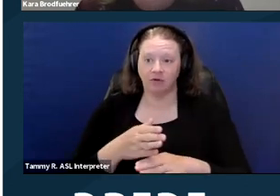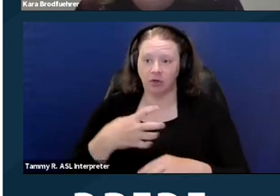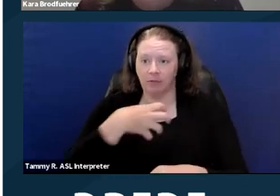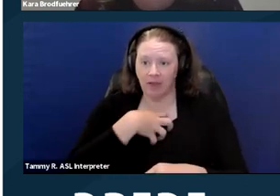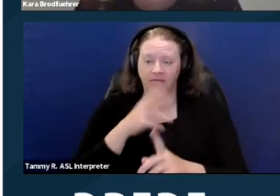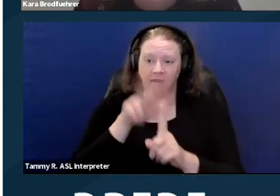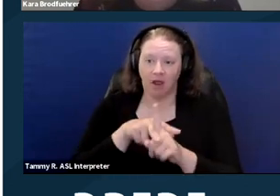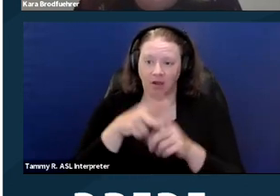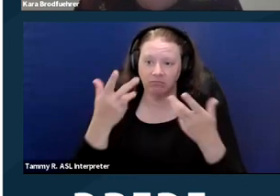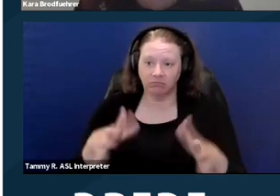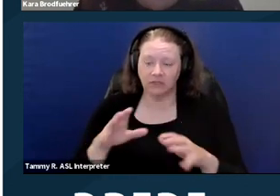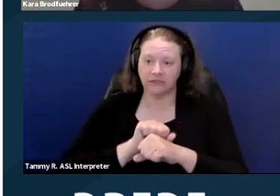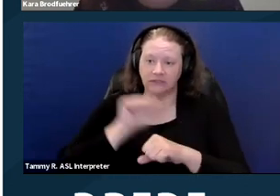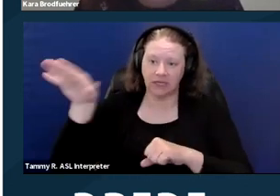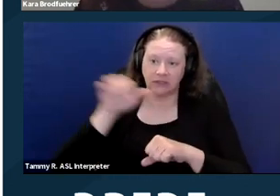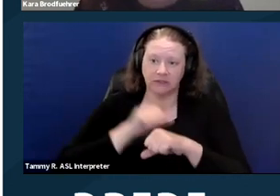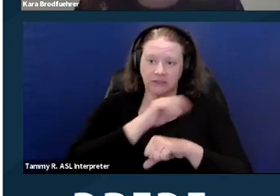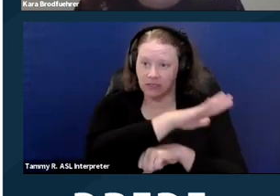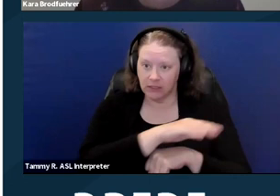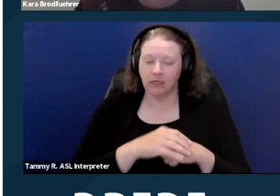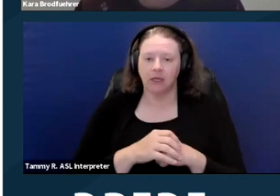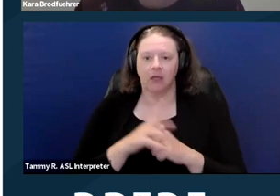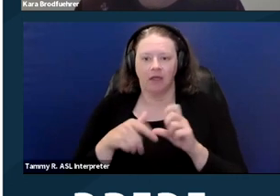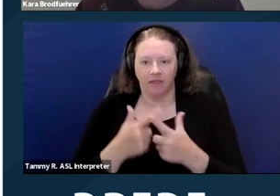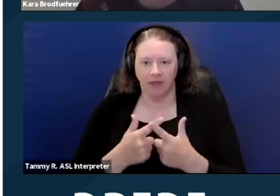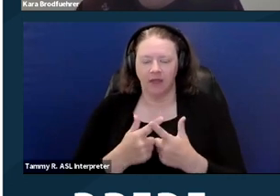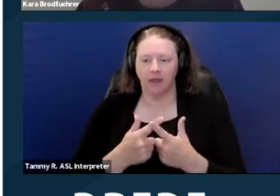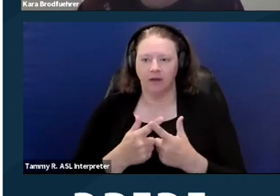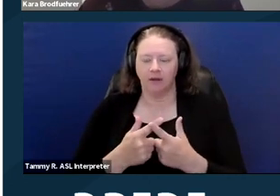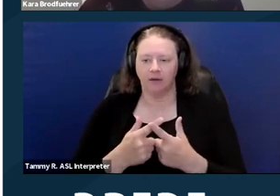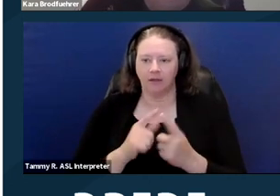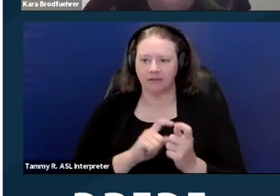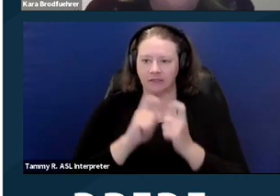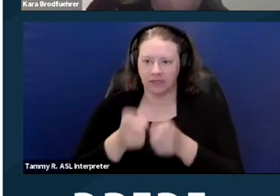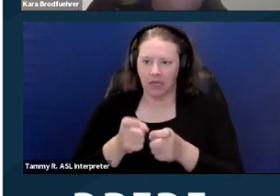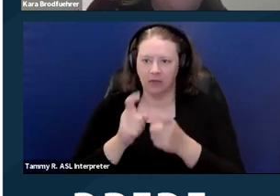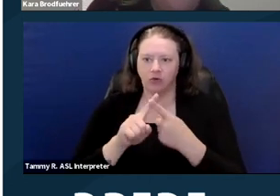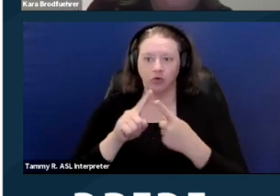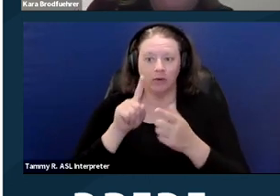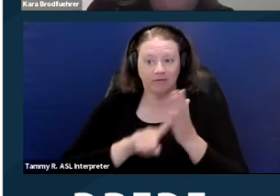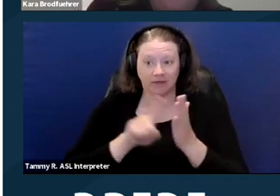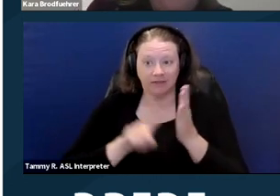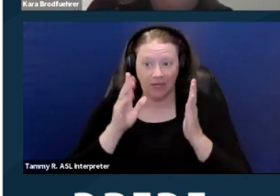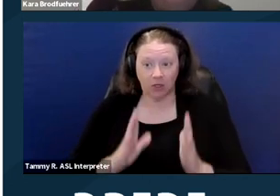and sent to both parties, it's then assigned to an investigator who does interviews with the complainant,